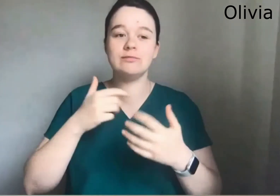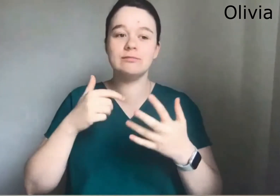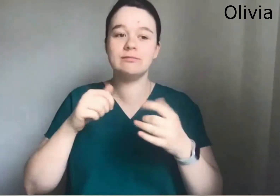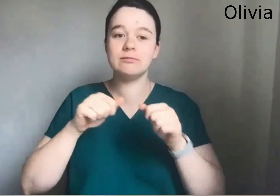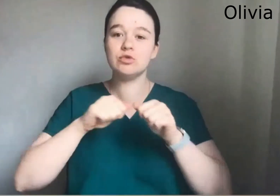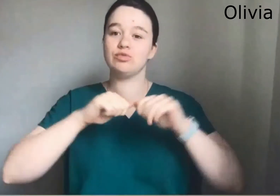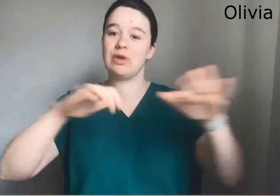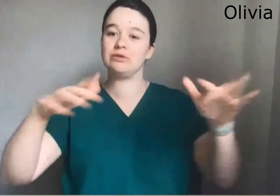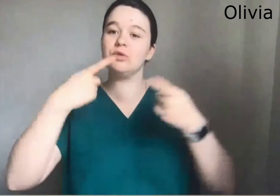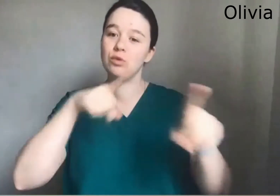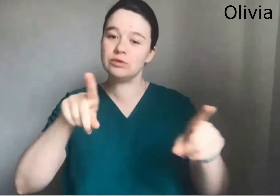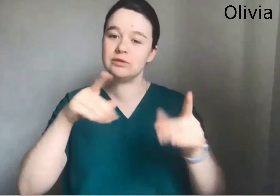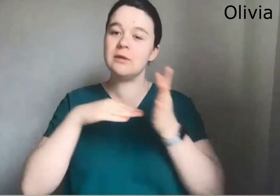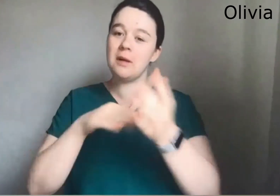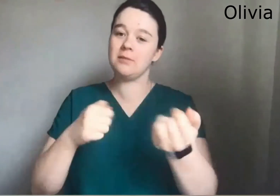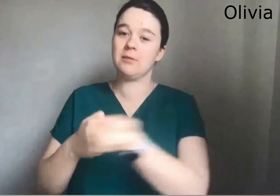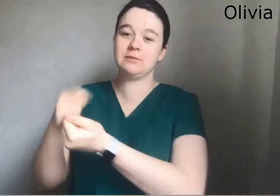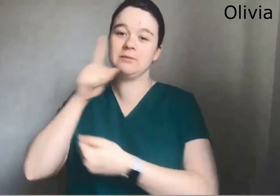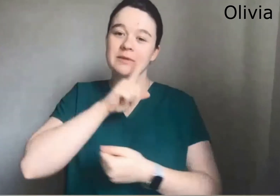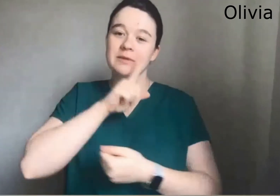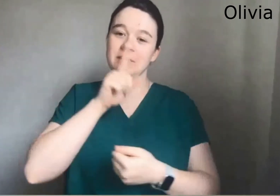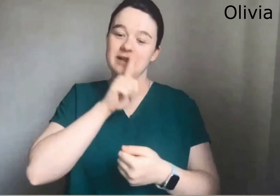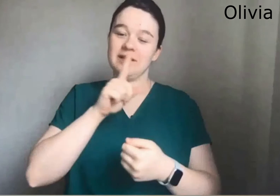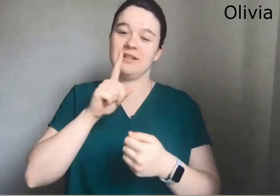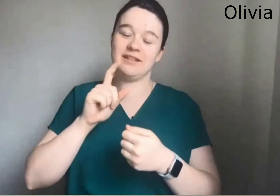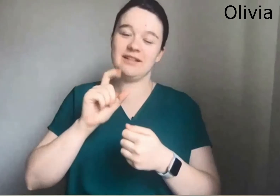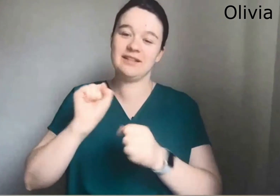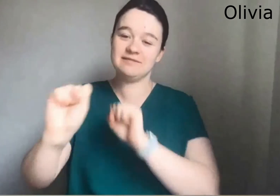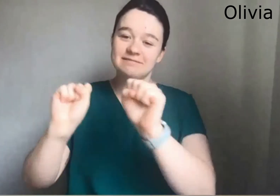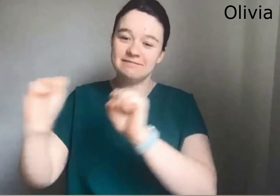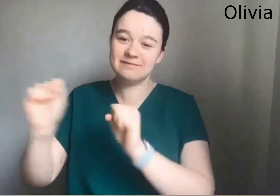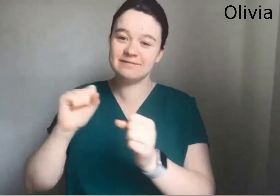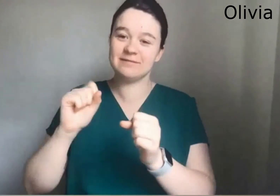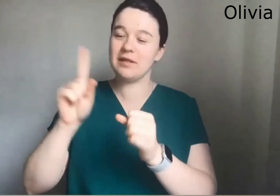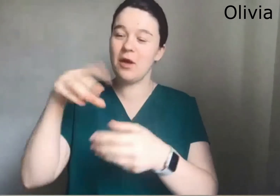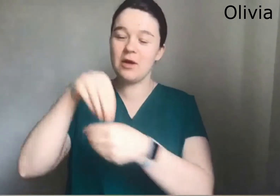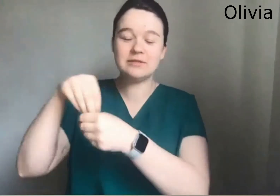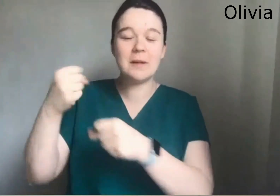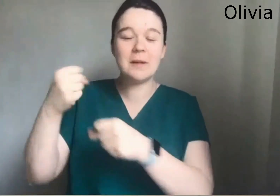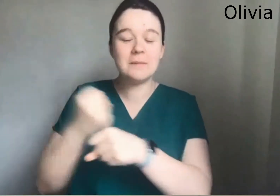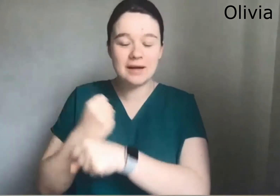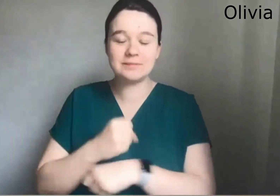Anything I should be sharing with people that follow me. And I think it's really important opportunity to support